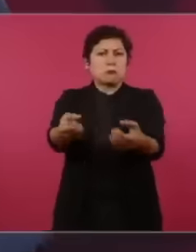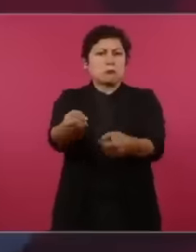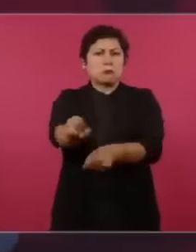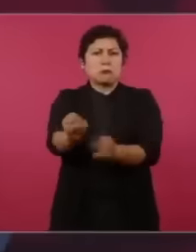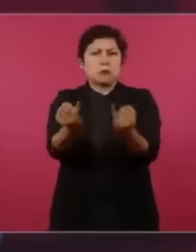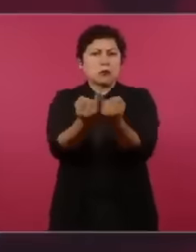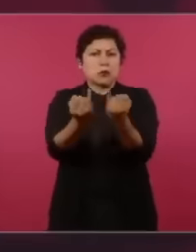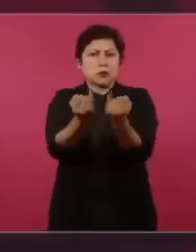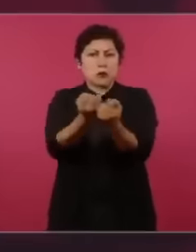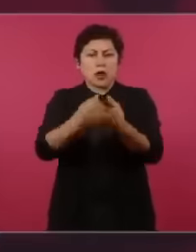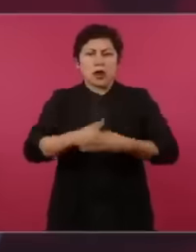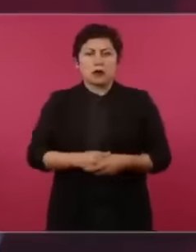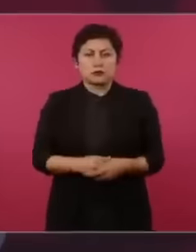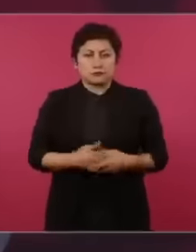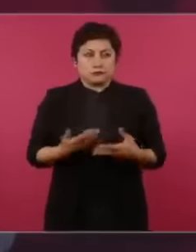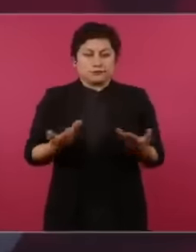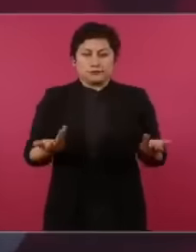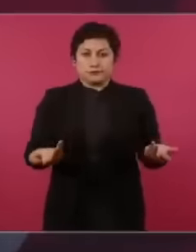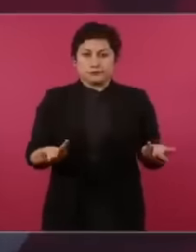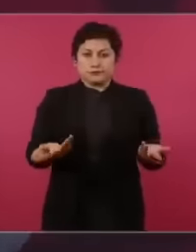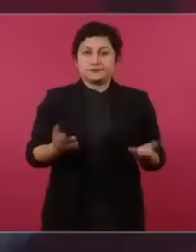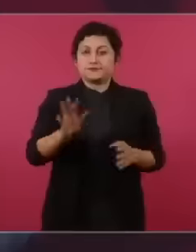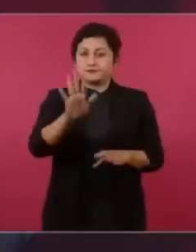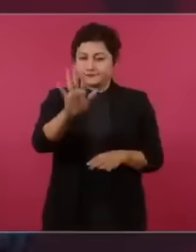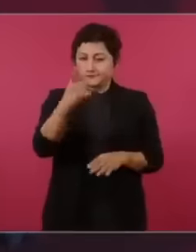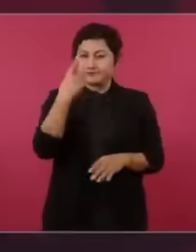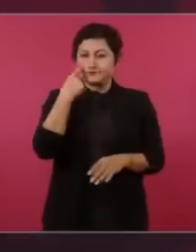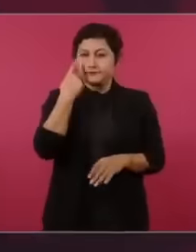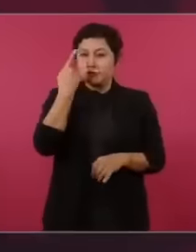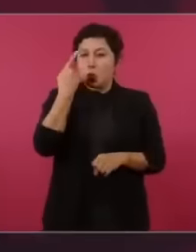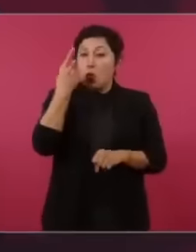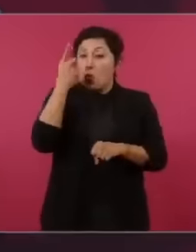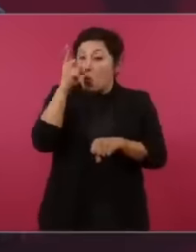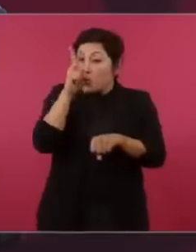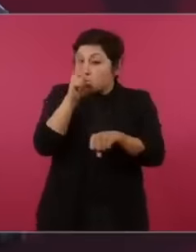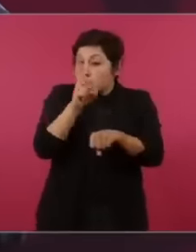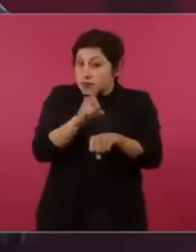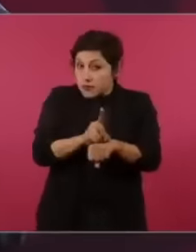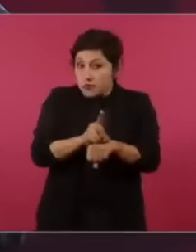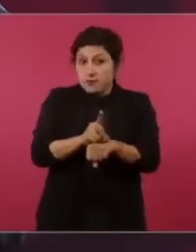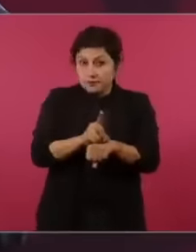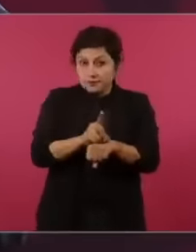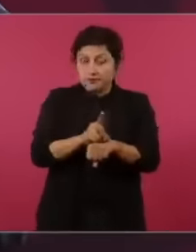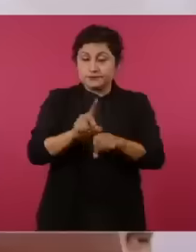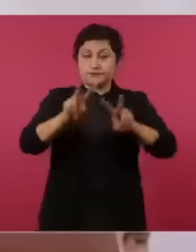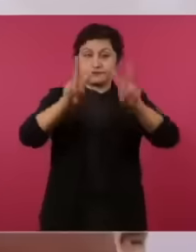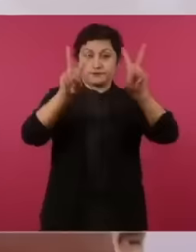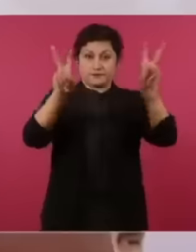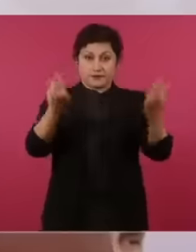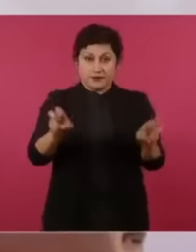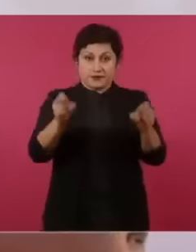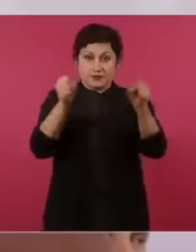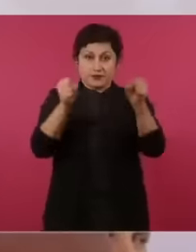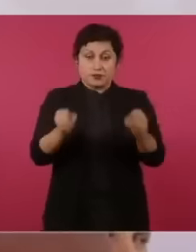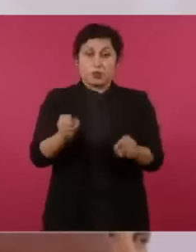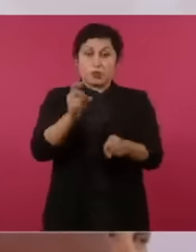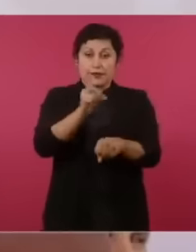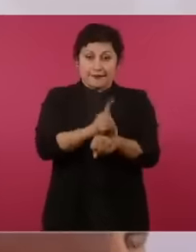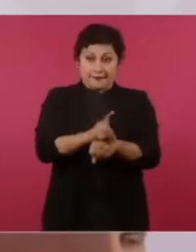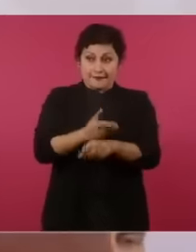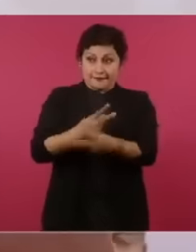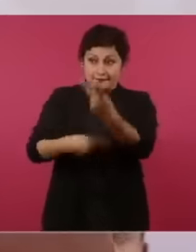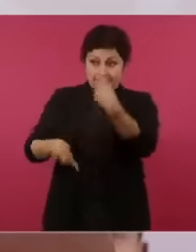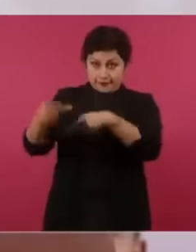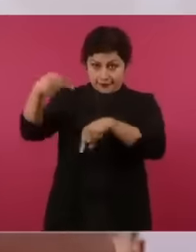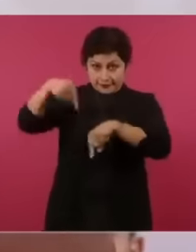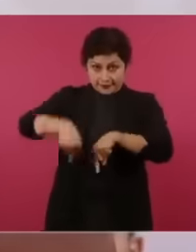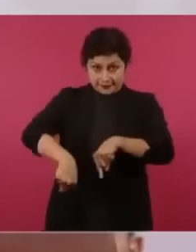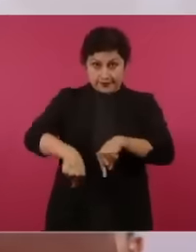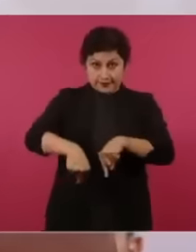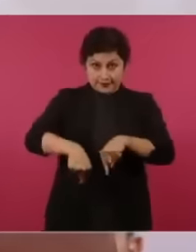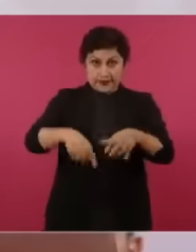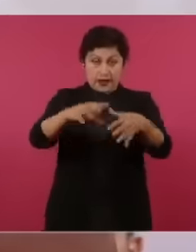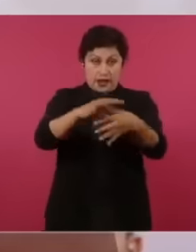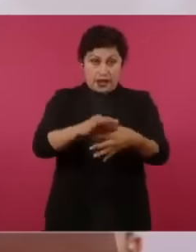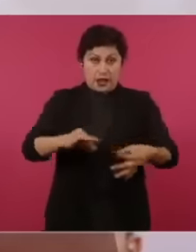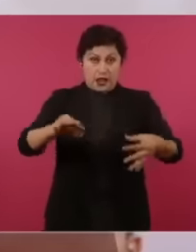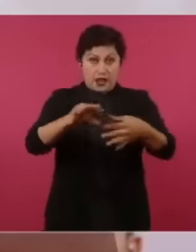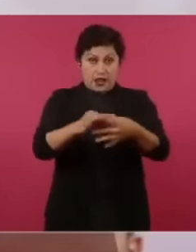the security people from the security cabinet come that they will make us a